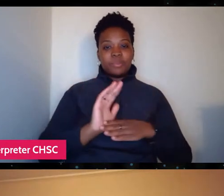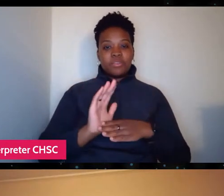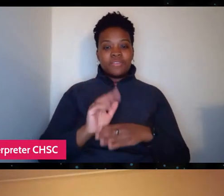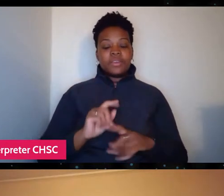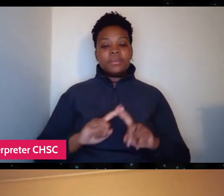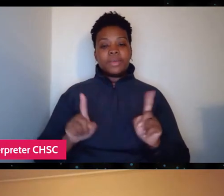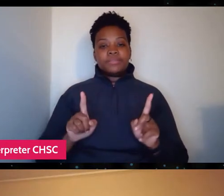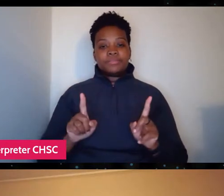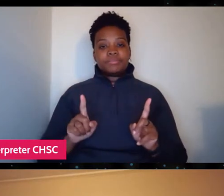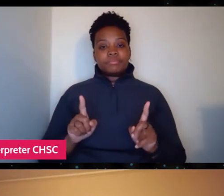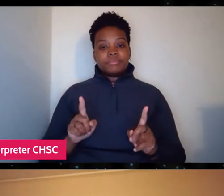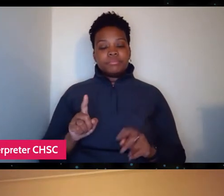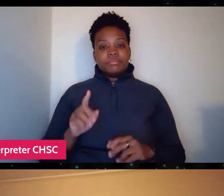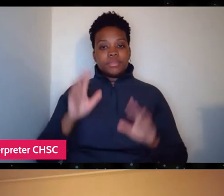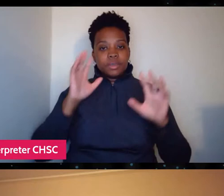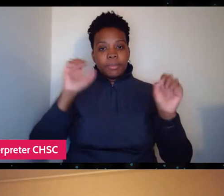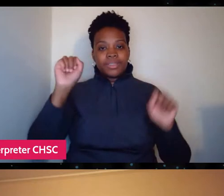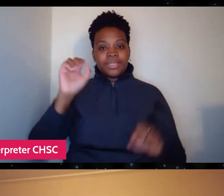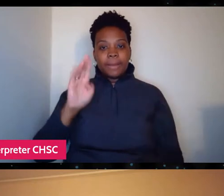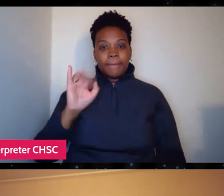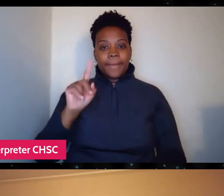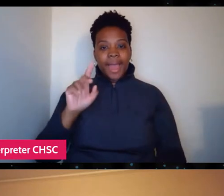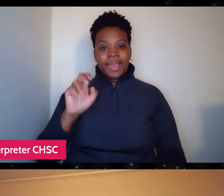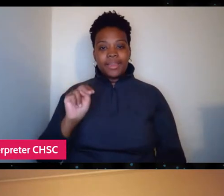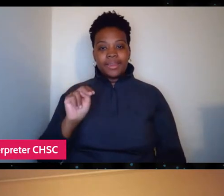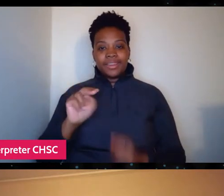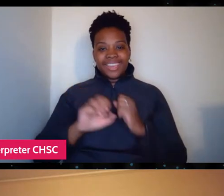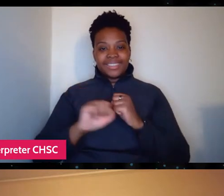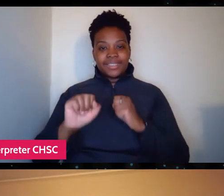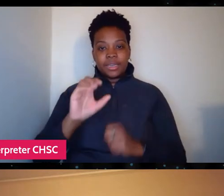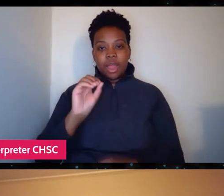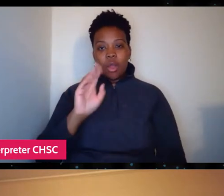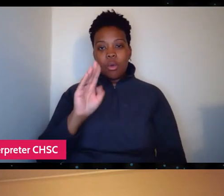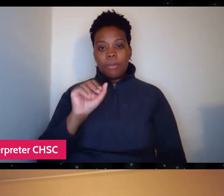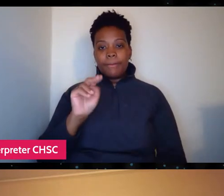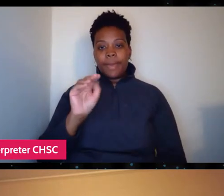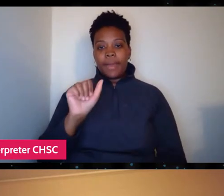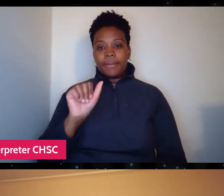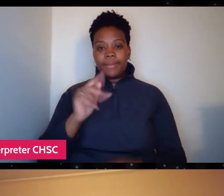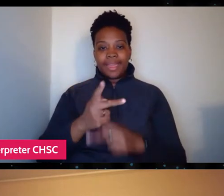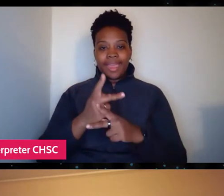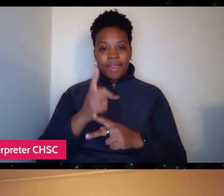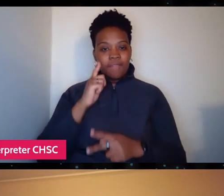You know, President Biden has extended Obamacare for another two years, but as you point out in the film